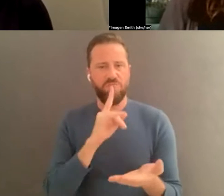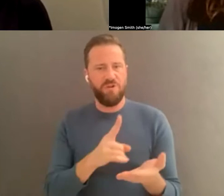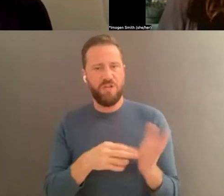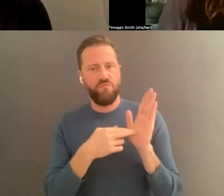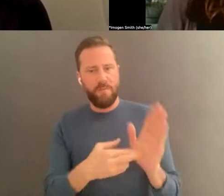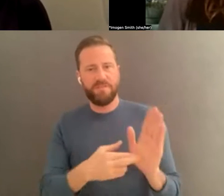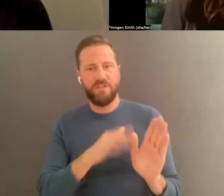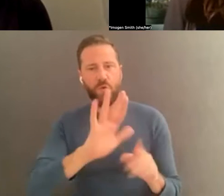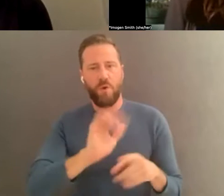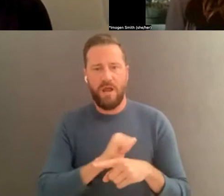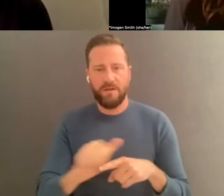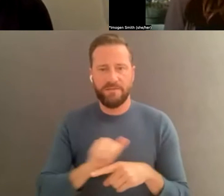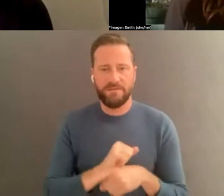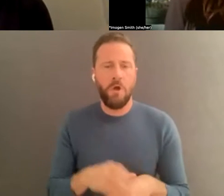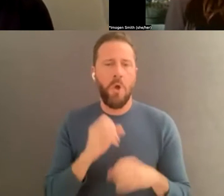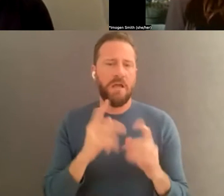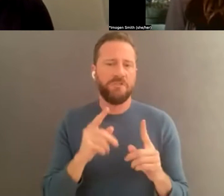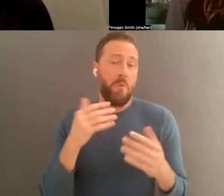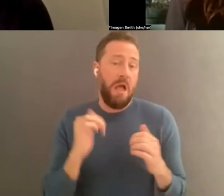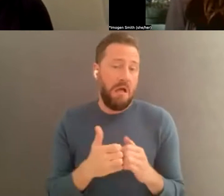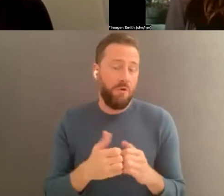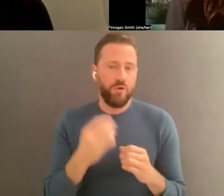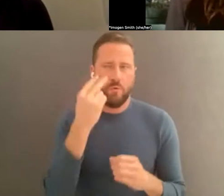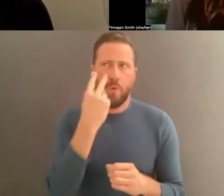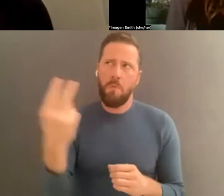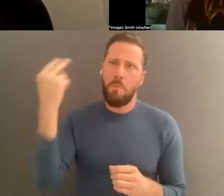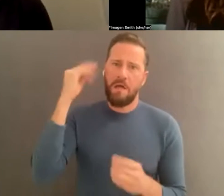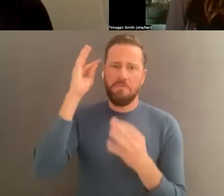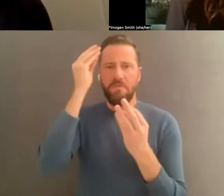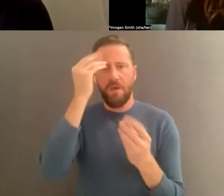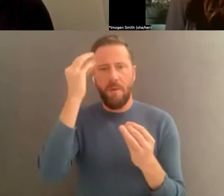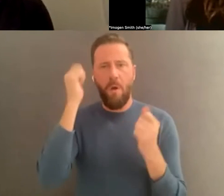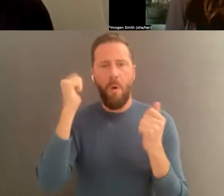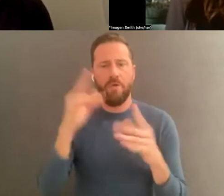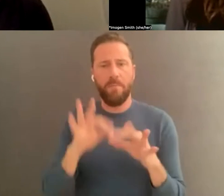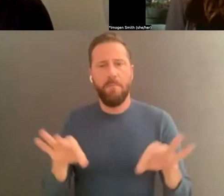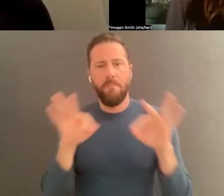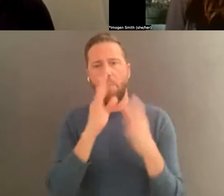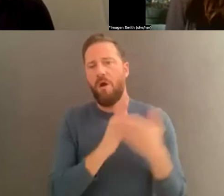work. So you might be a choreographer, a performer, a community activist,